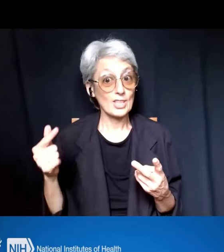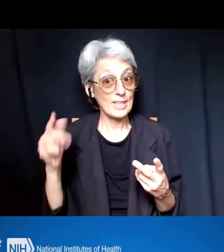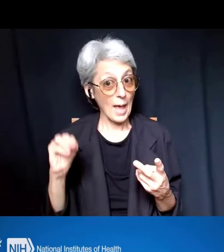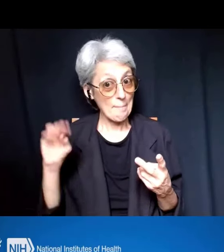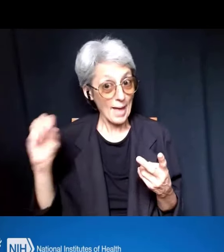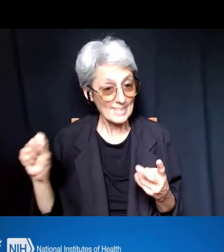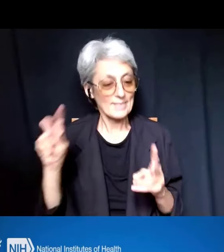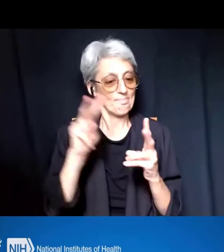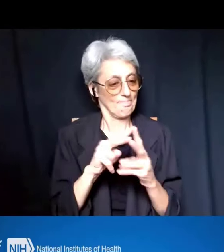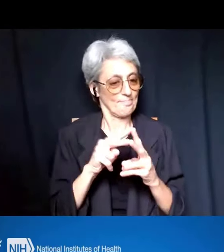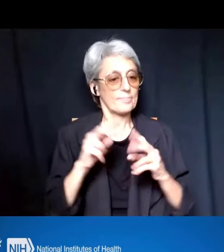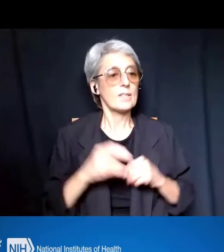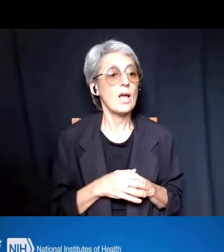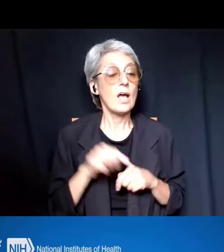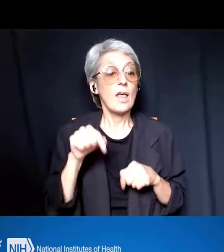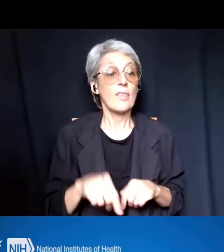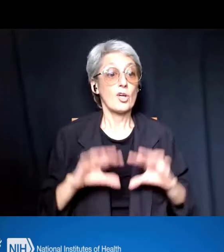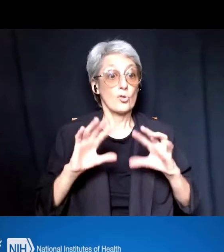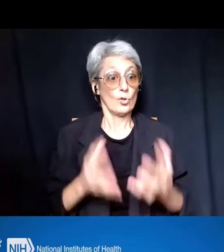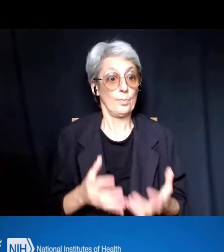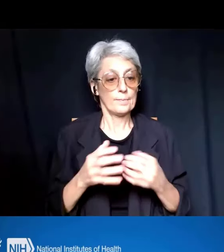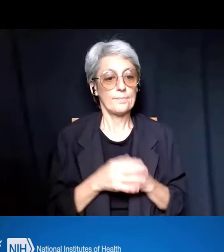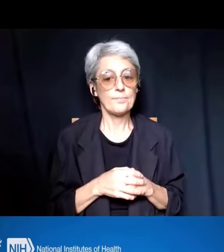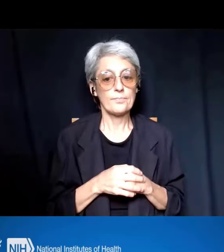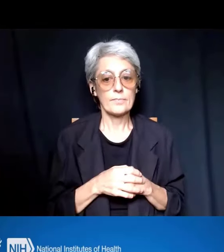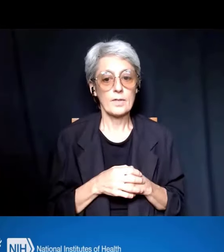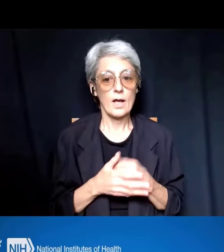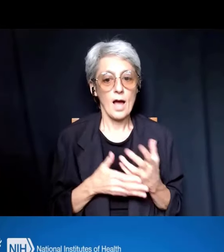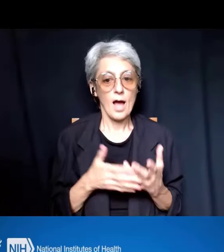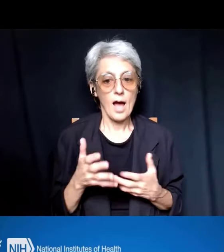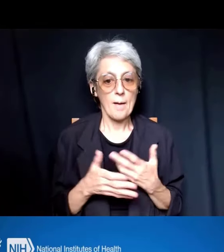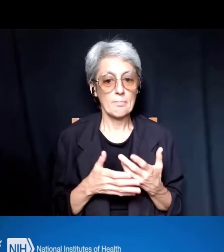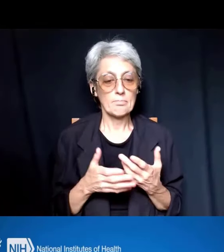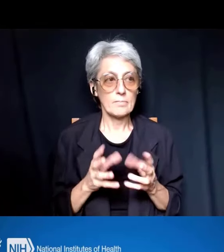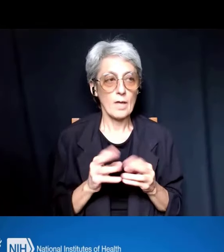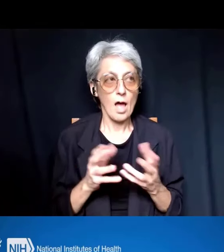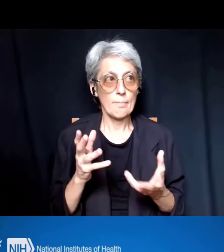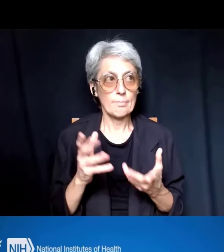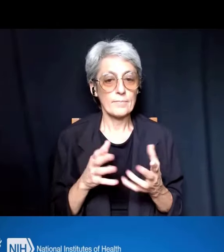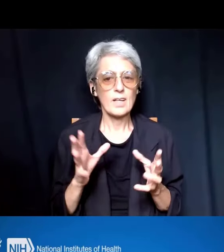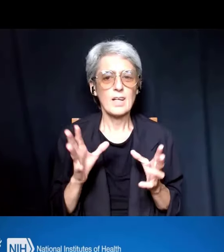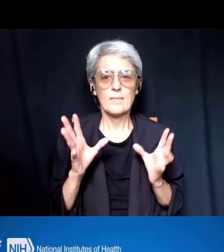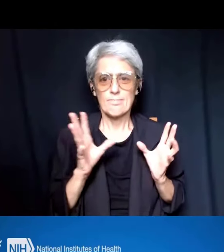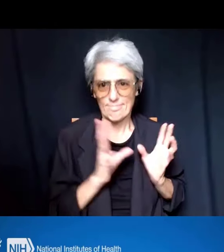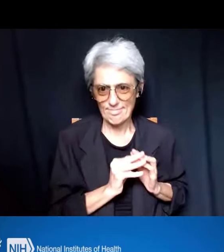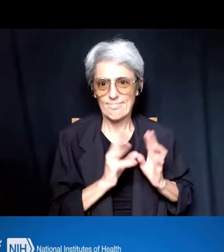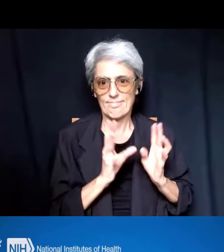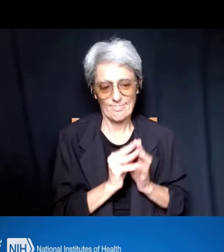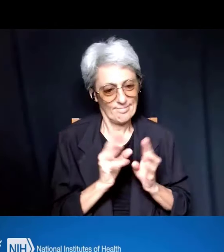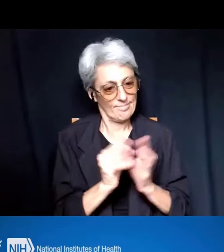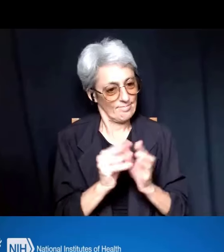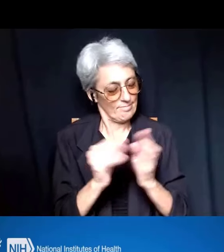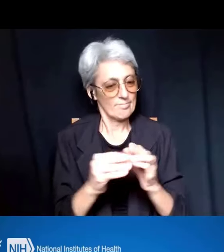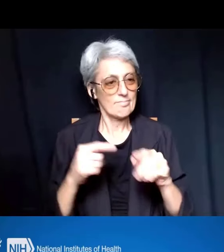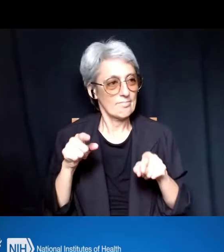So, this group met many, many times over the course of the last couple of years,